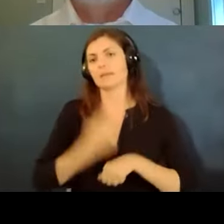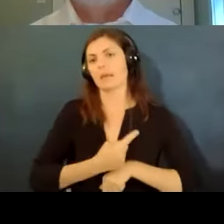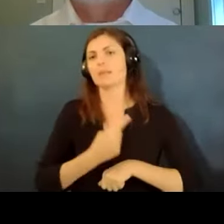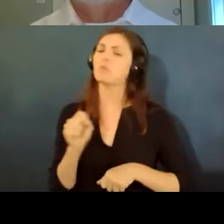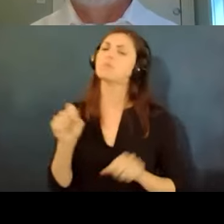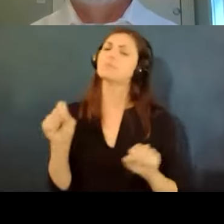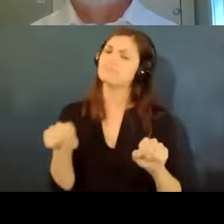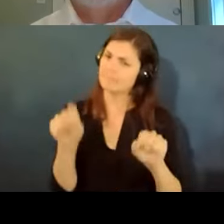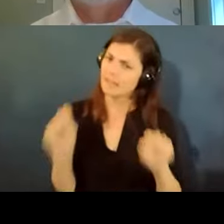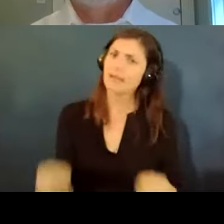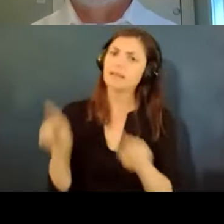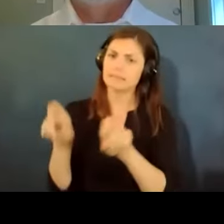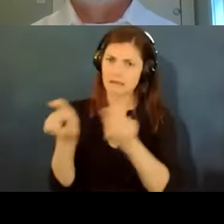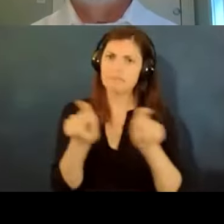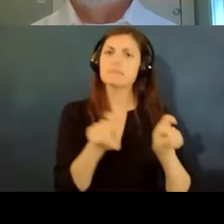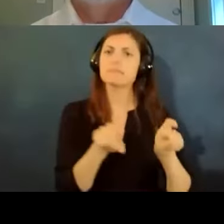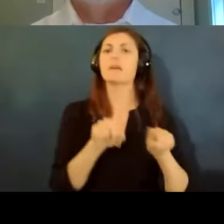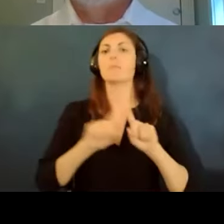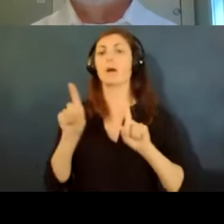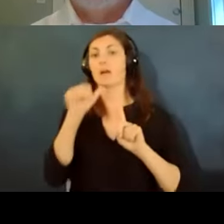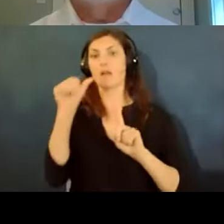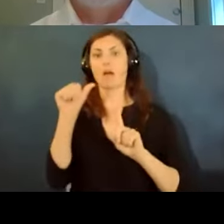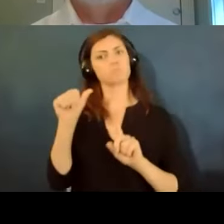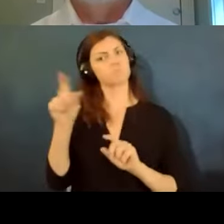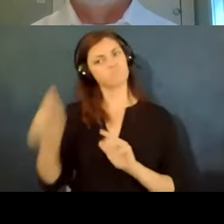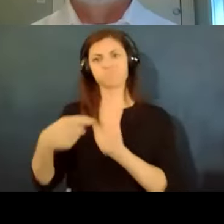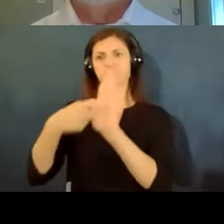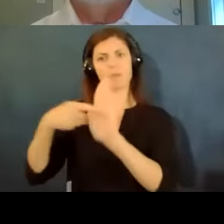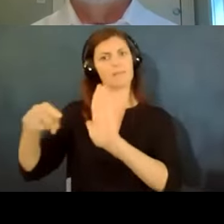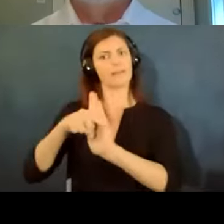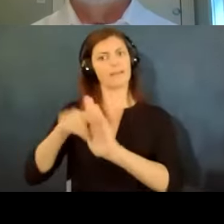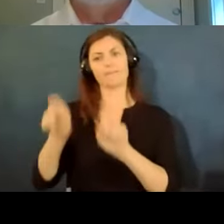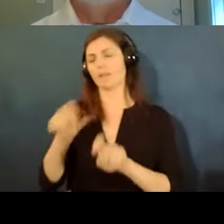excluding people until they test positive if that's not what cdc says they should be doing